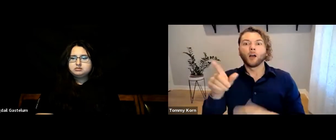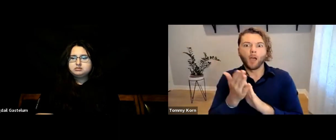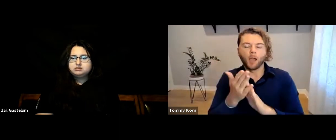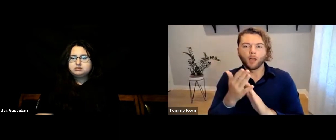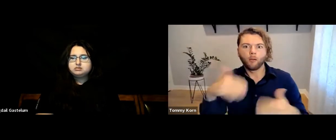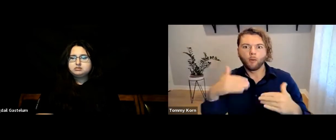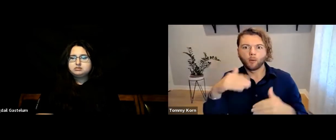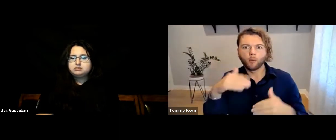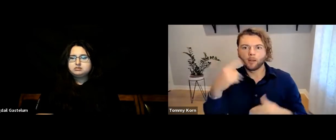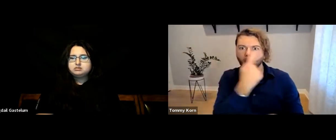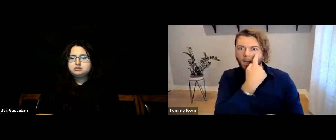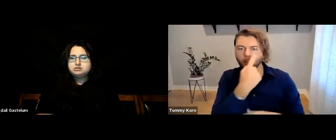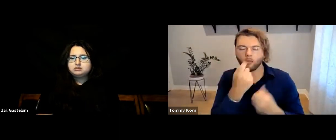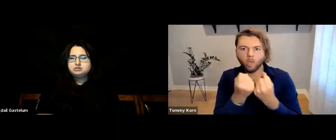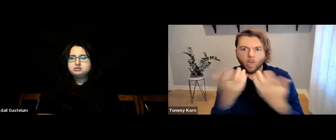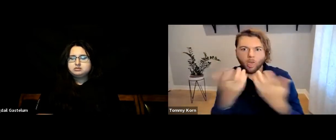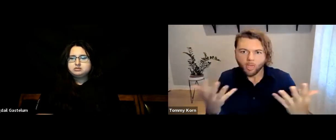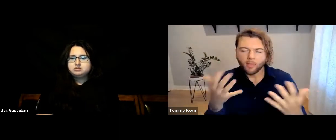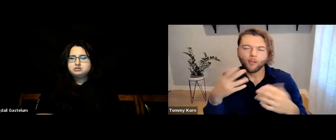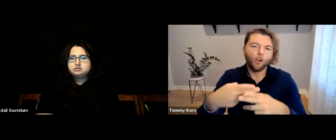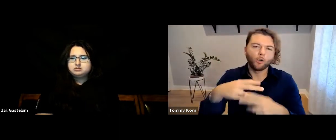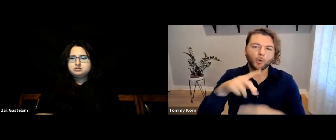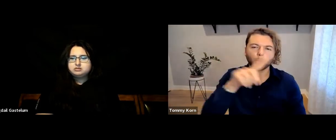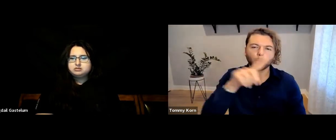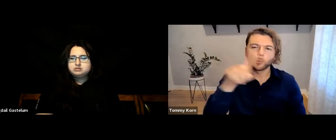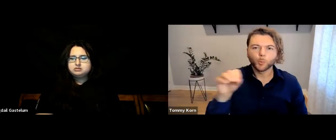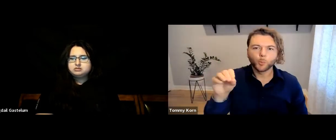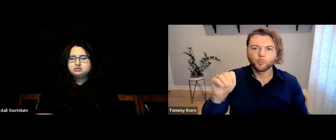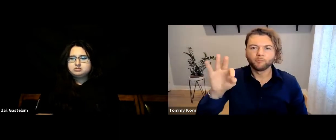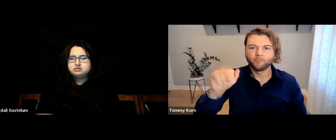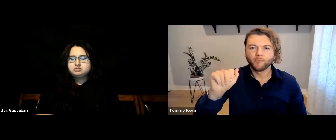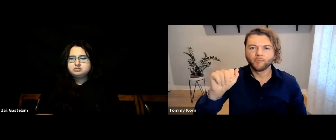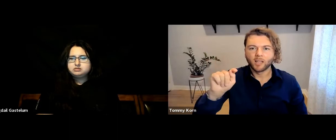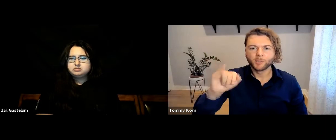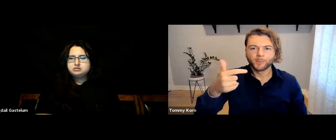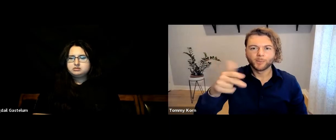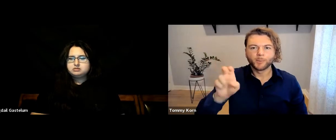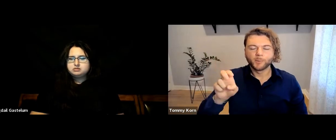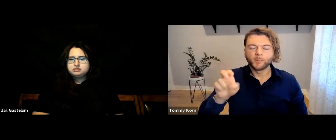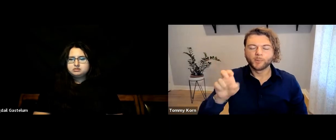experience eye strain and Zoom fatigue,